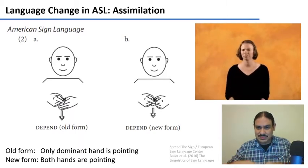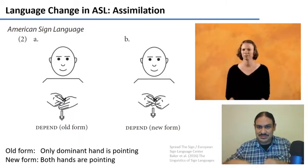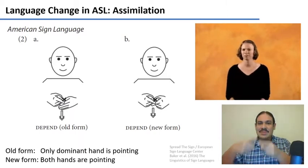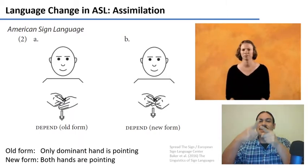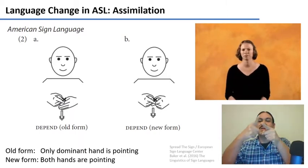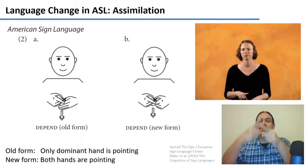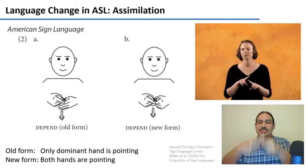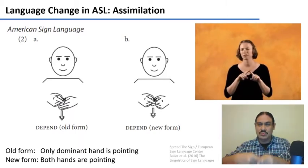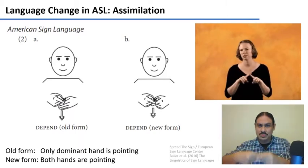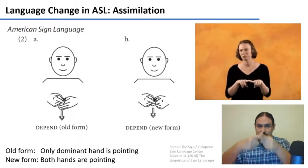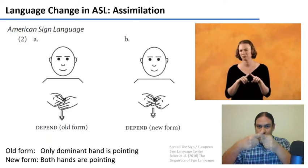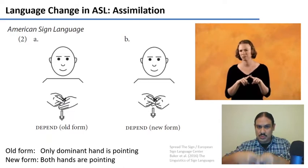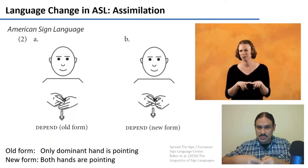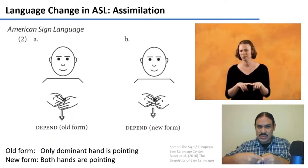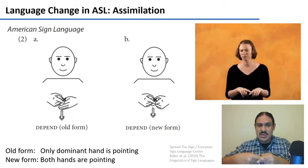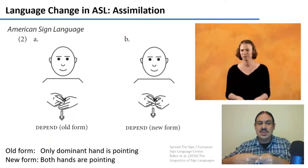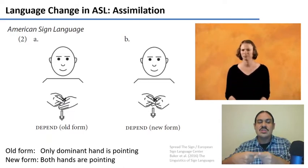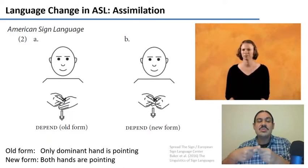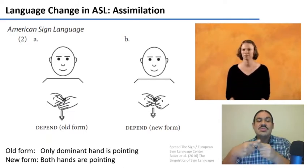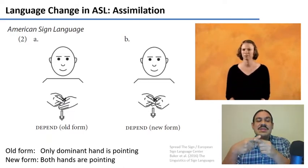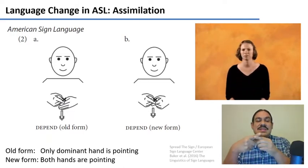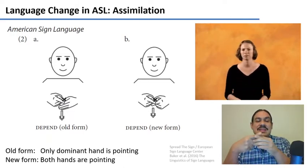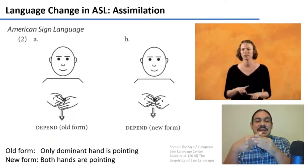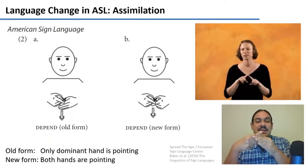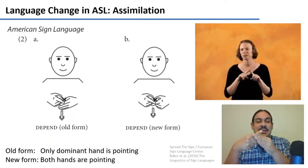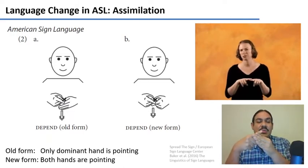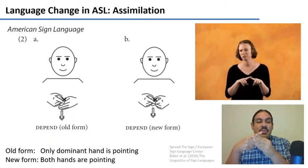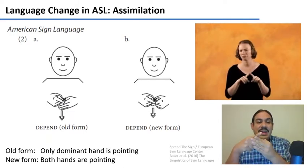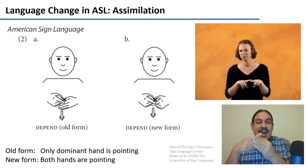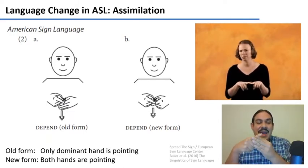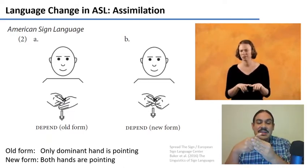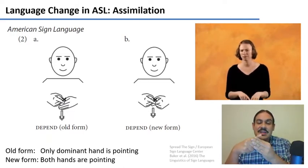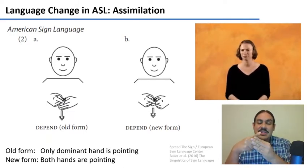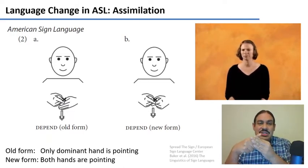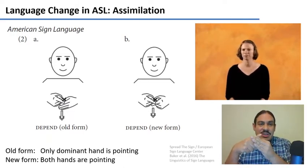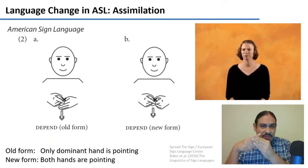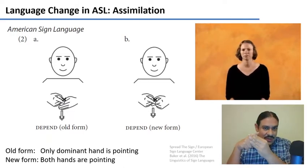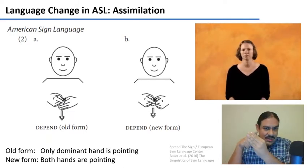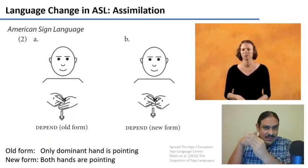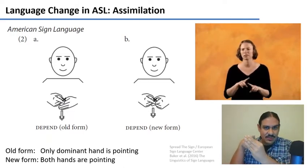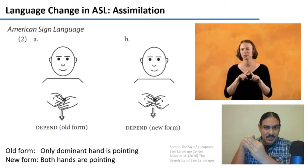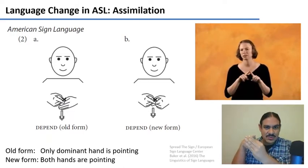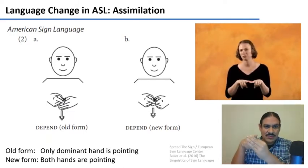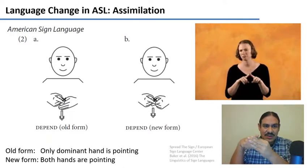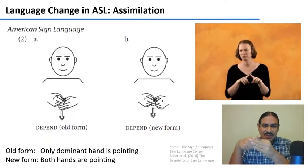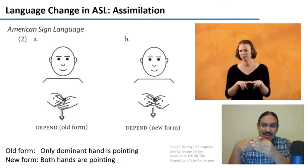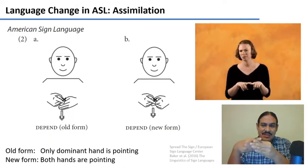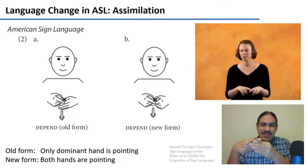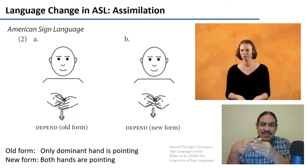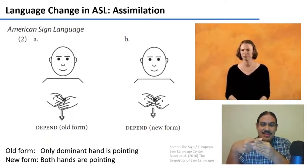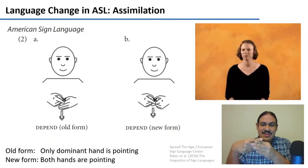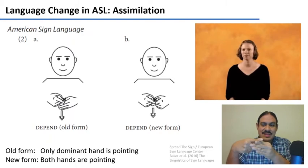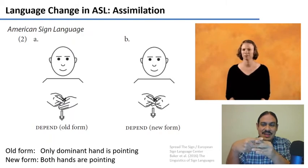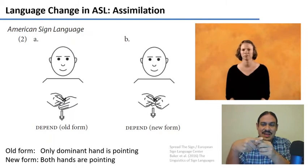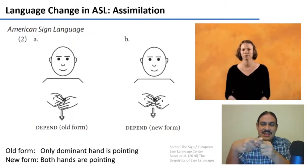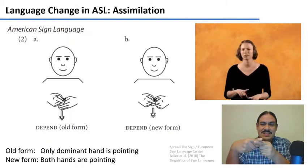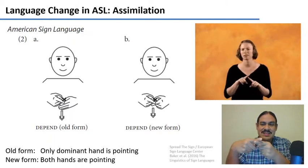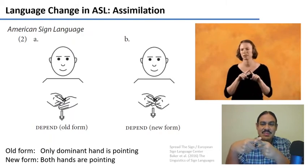assimilated to the shape of the dominant hand so now we have a single form this